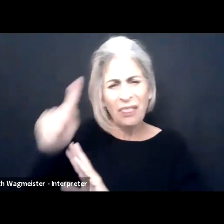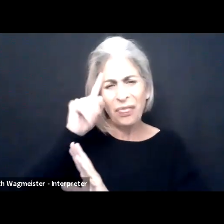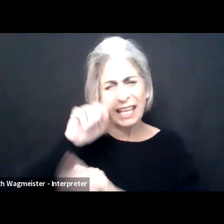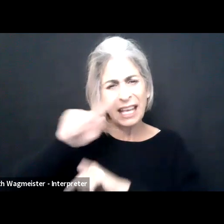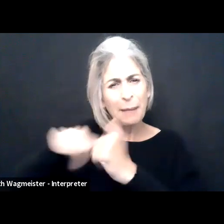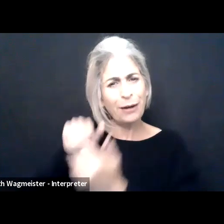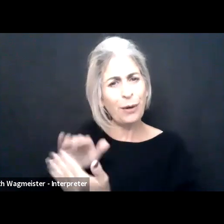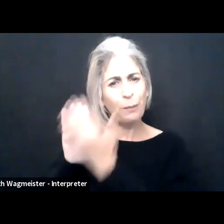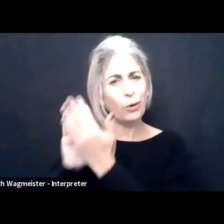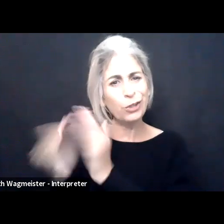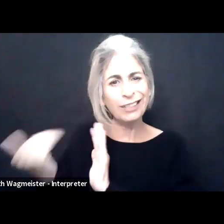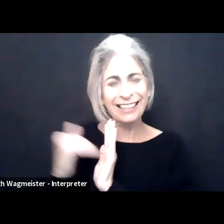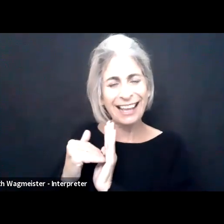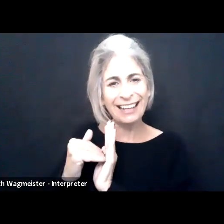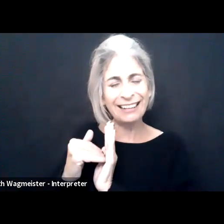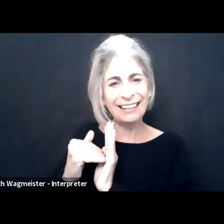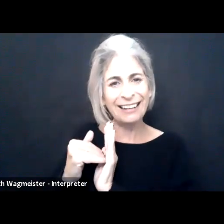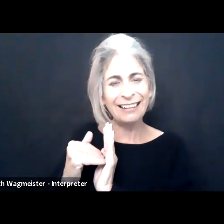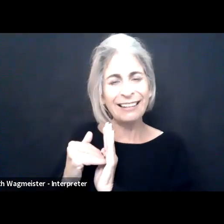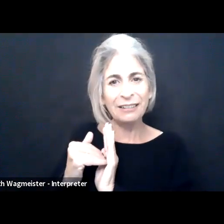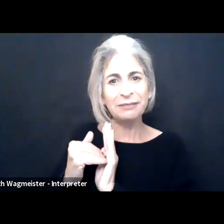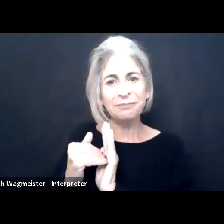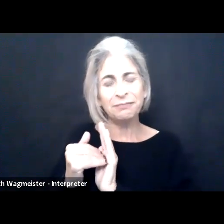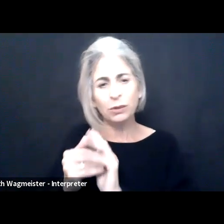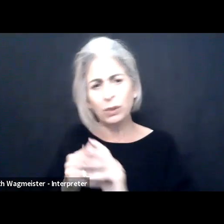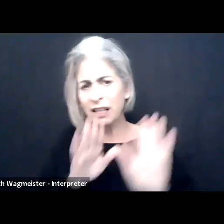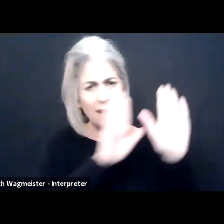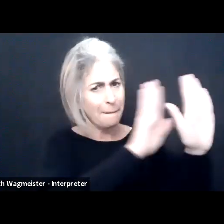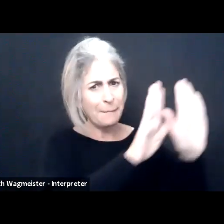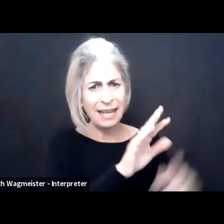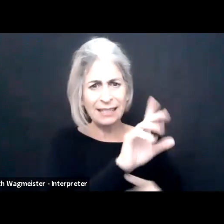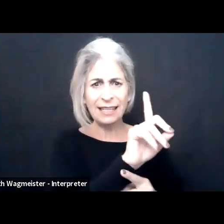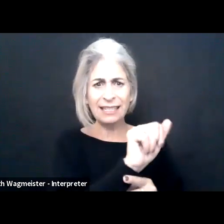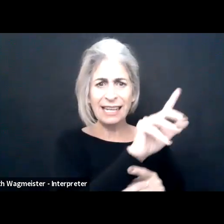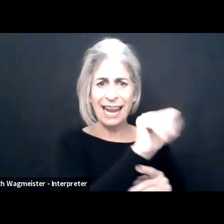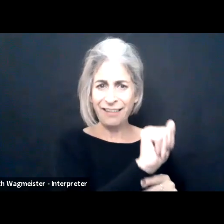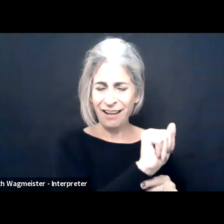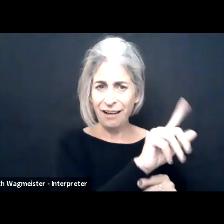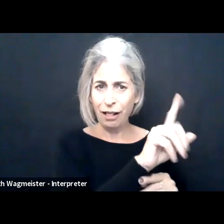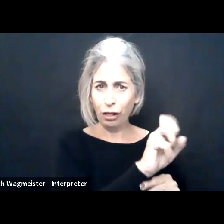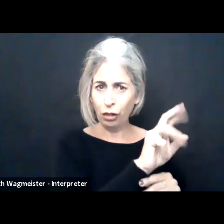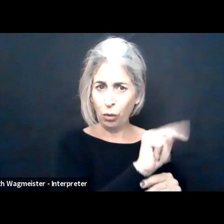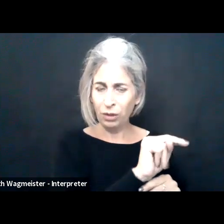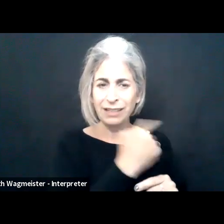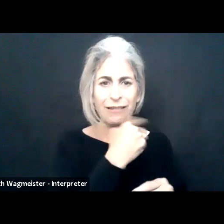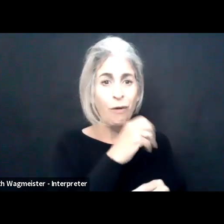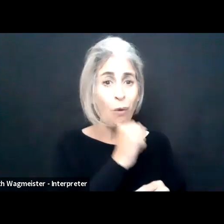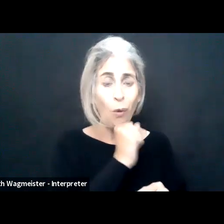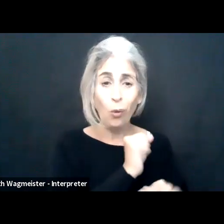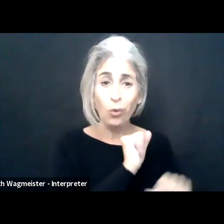coming out of the pandemic, how do we need to rethink our approaches, Lauren from Gartner I think presented some